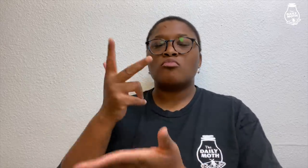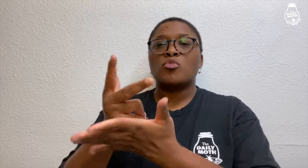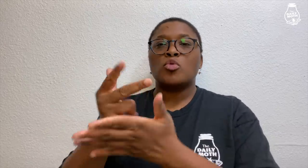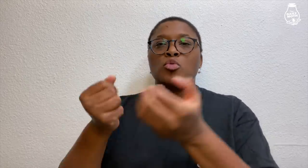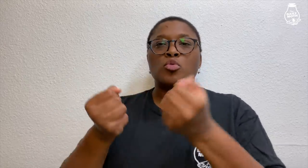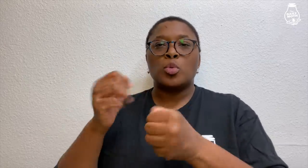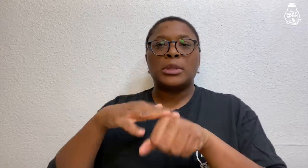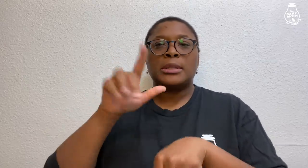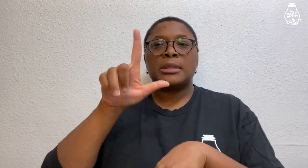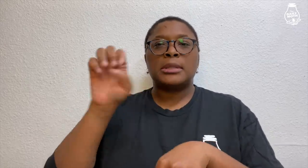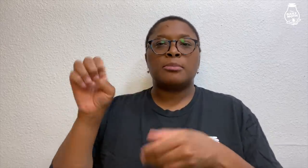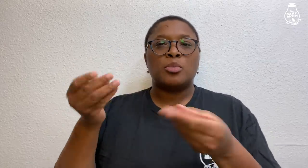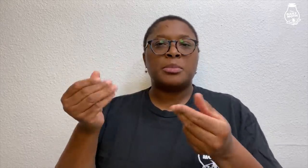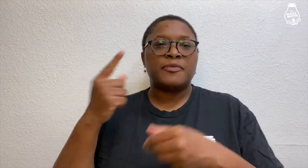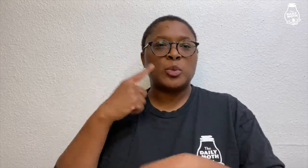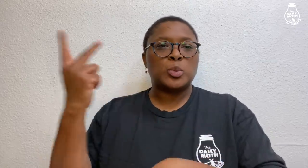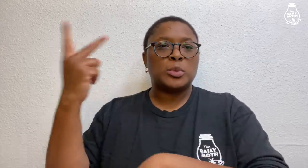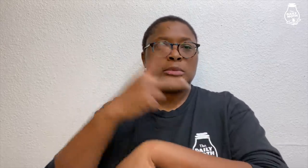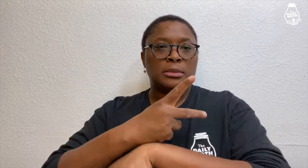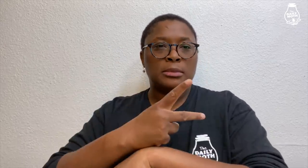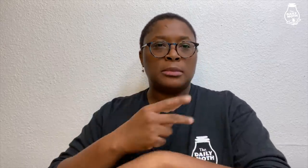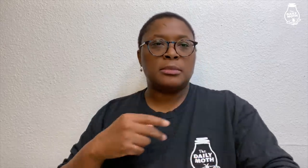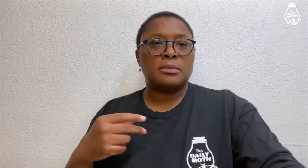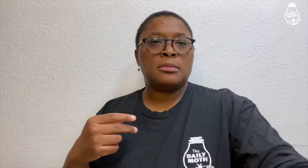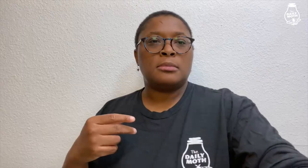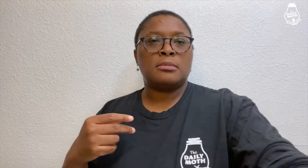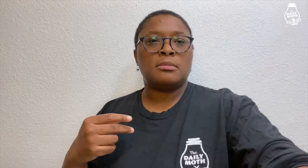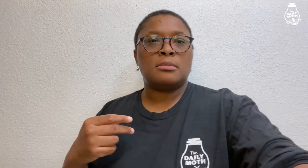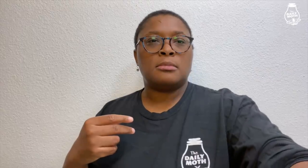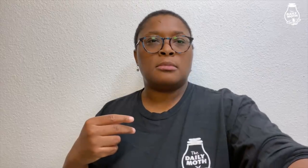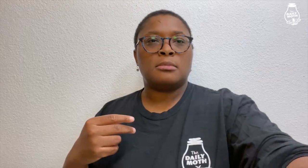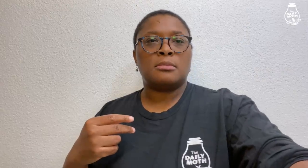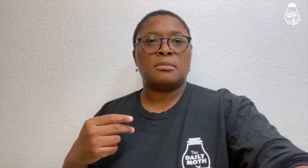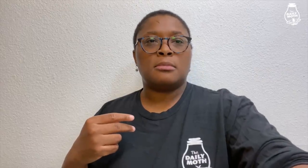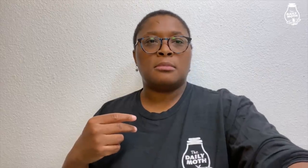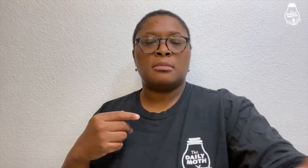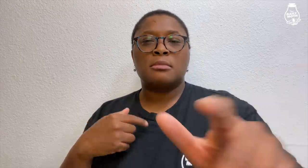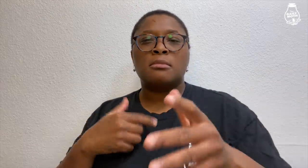I parked the car at the Lee property for two days.